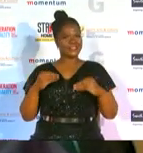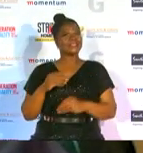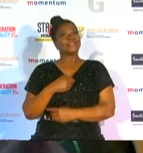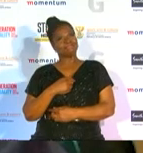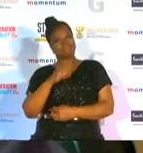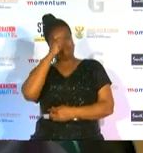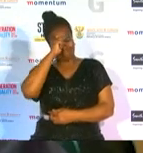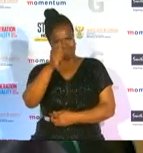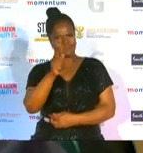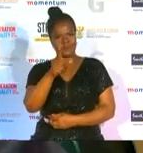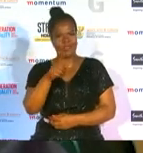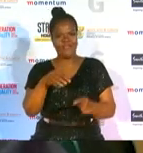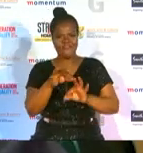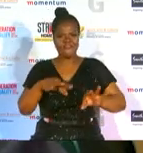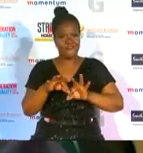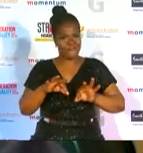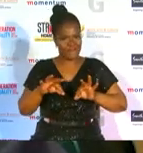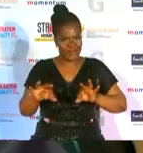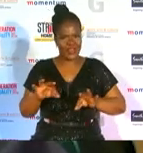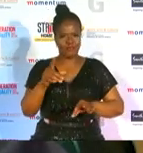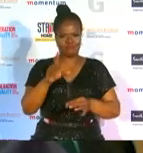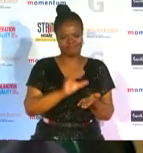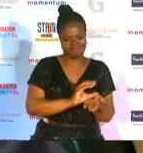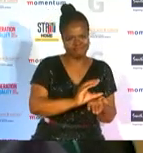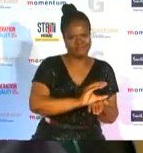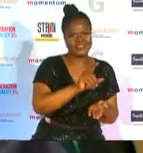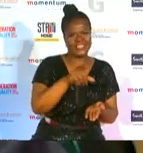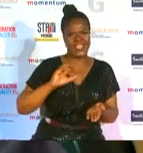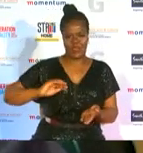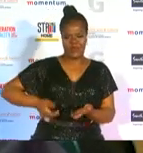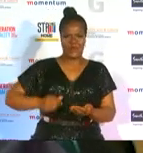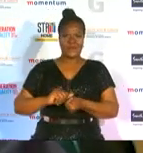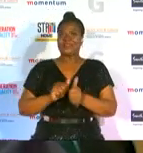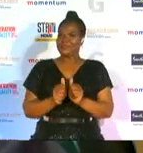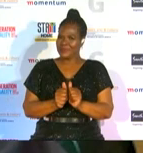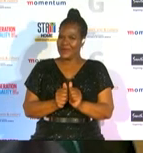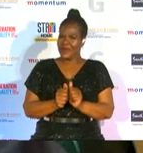value of investing in women's sport it is our vision to see women play sport